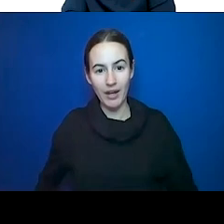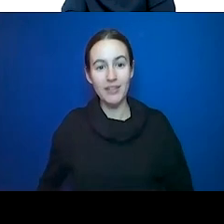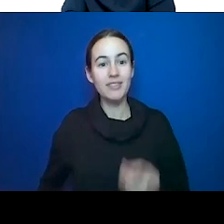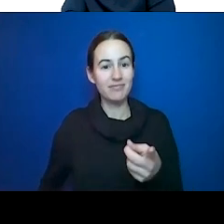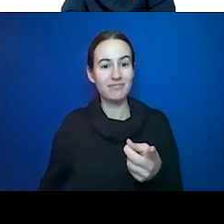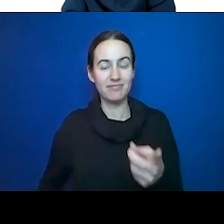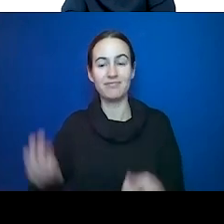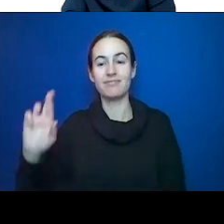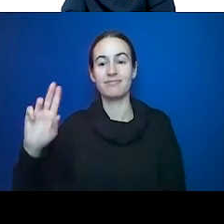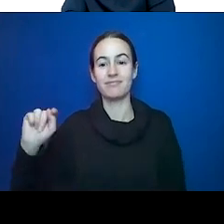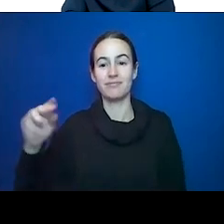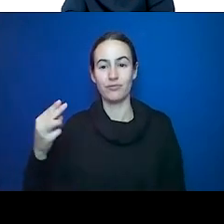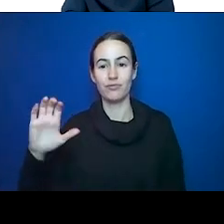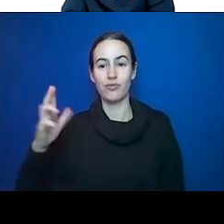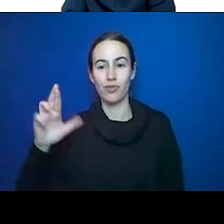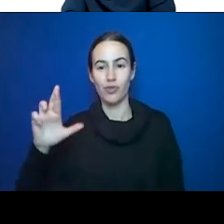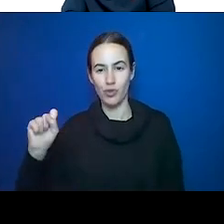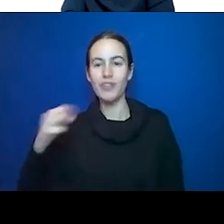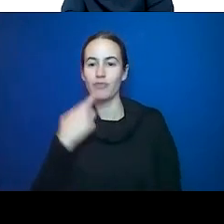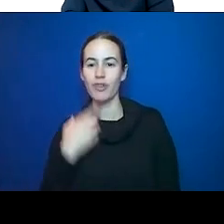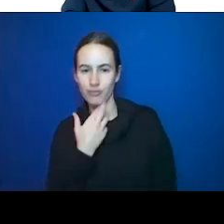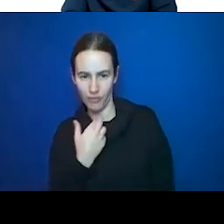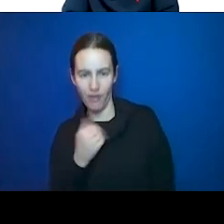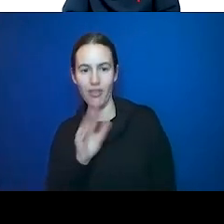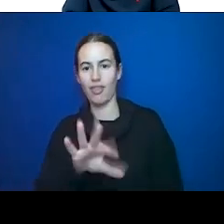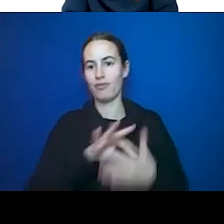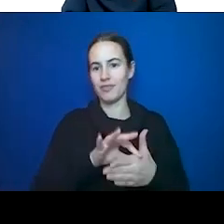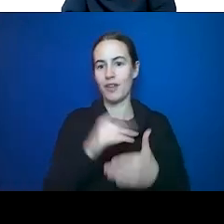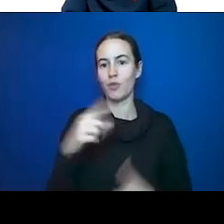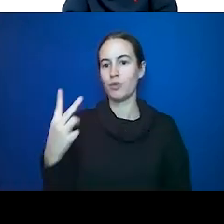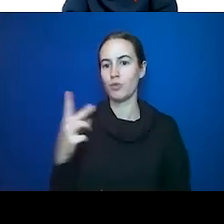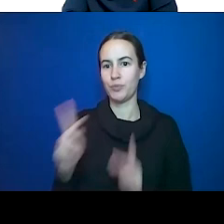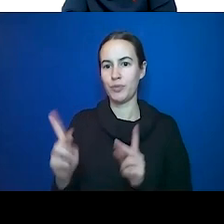it's delicious. No, Dr. Hatch is not a vegan, he is trying to